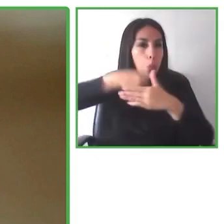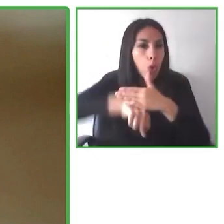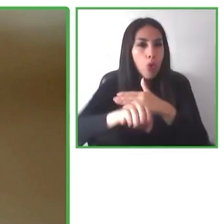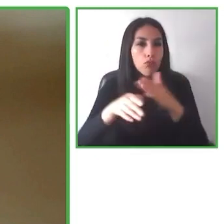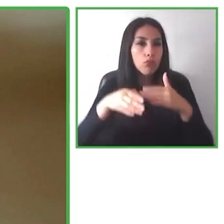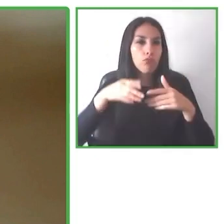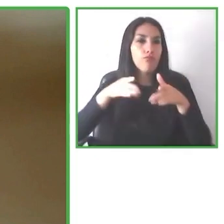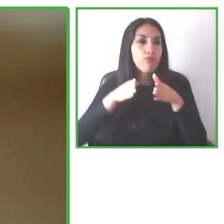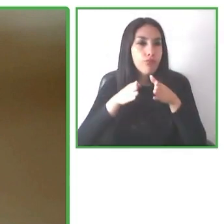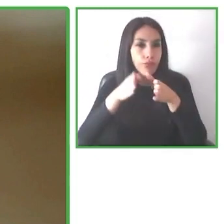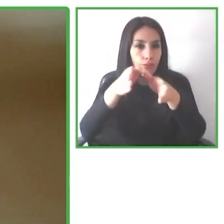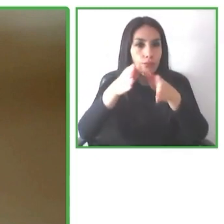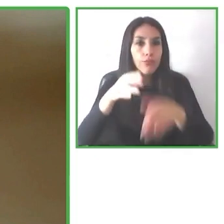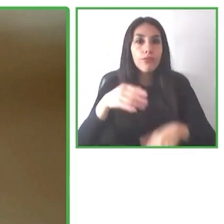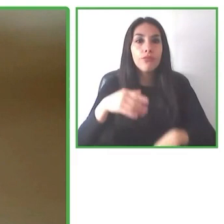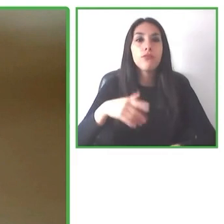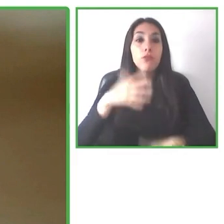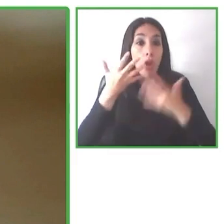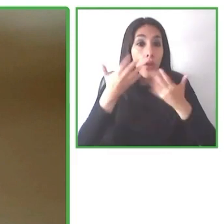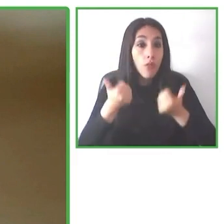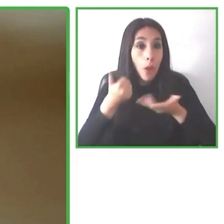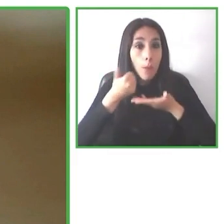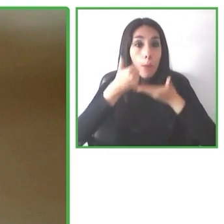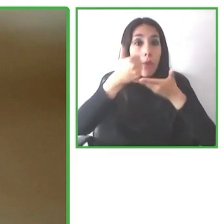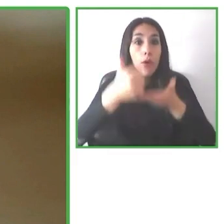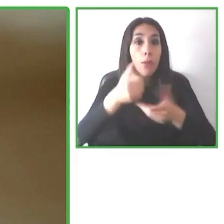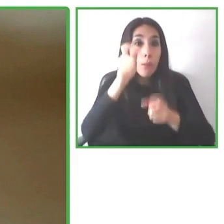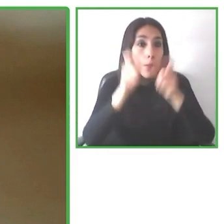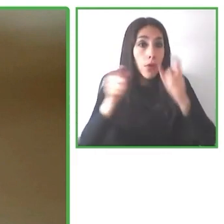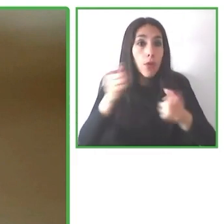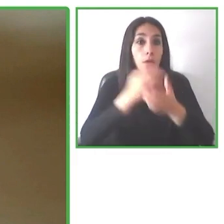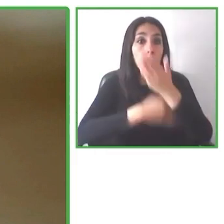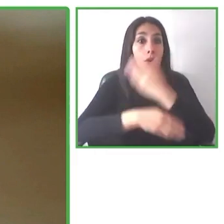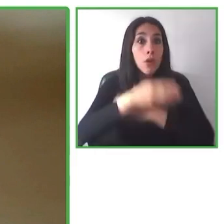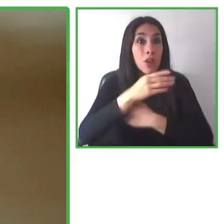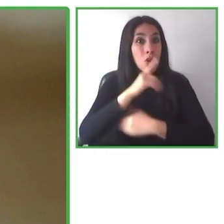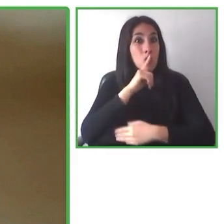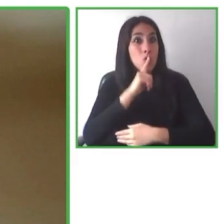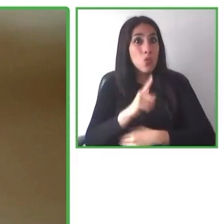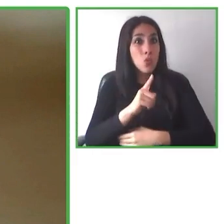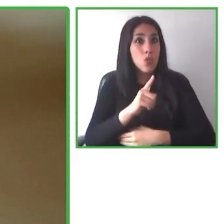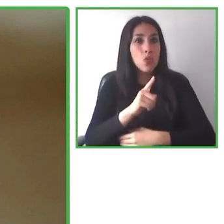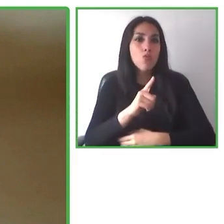that can really make enormous changes in the context